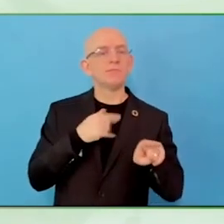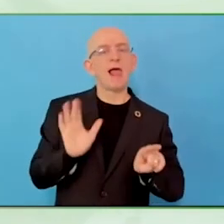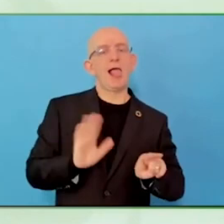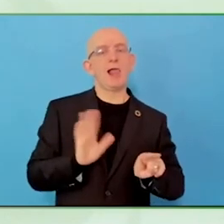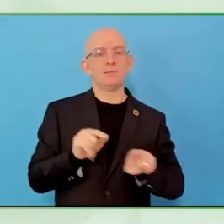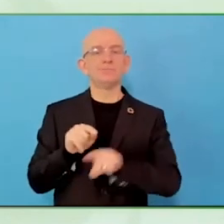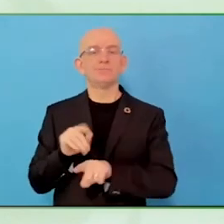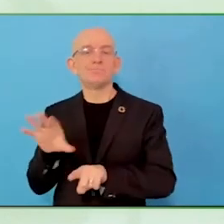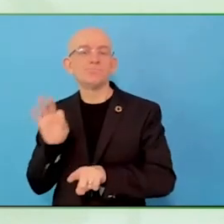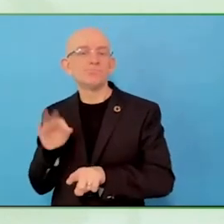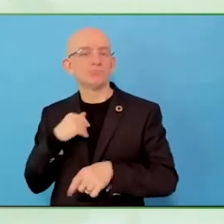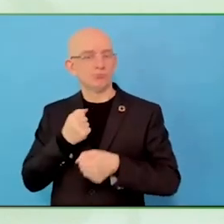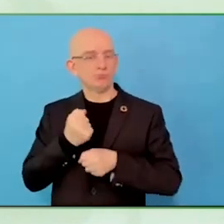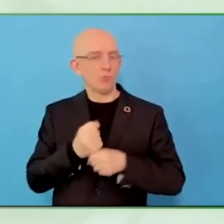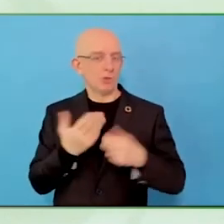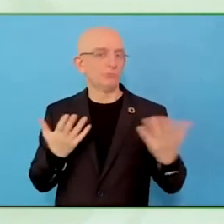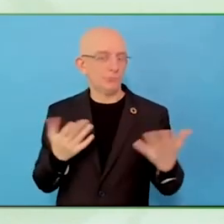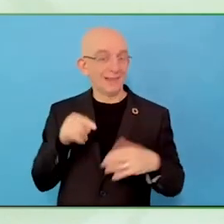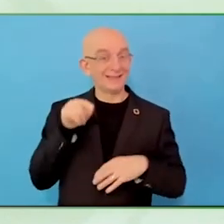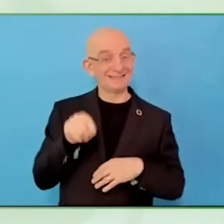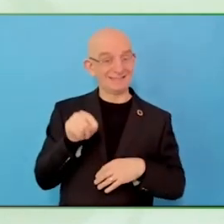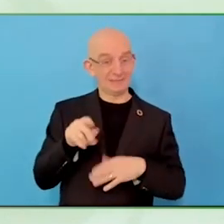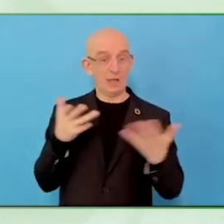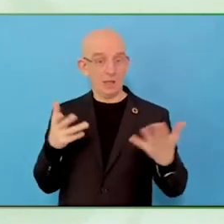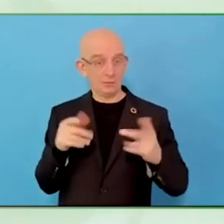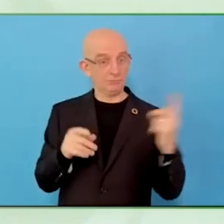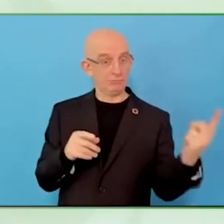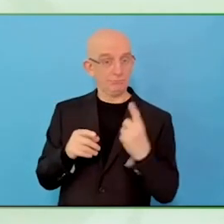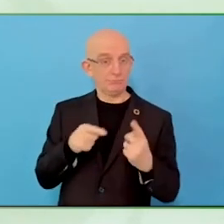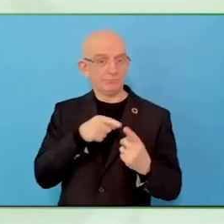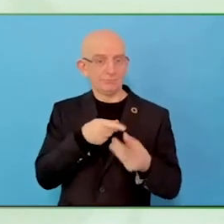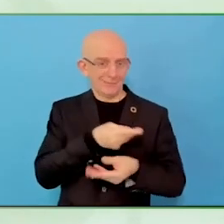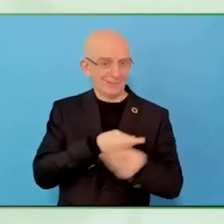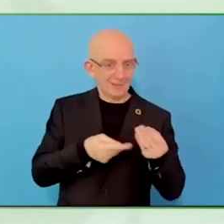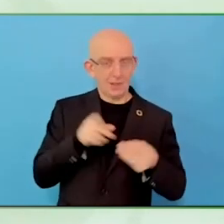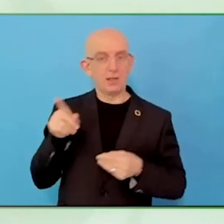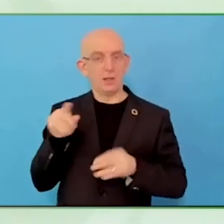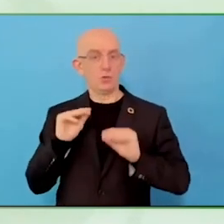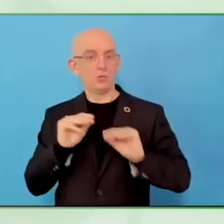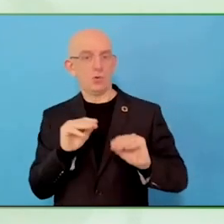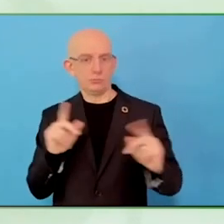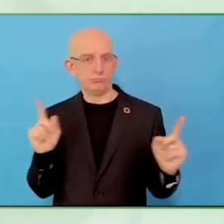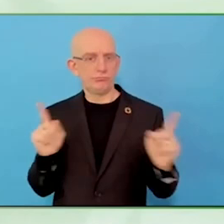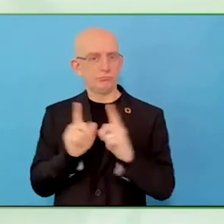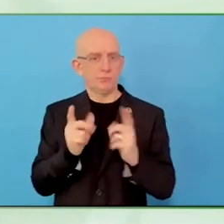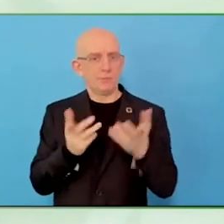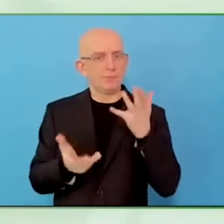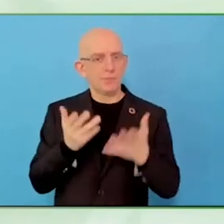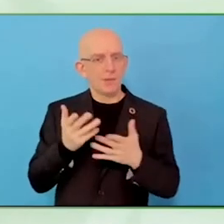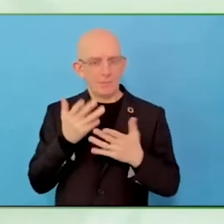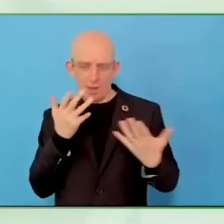The coaches have questions like he is not doing his chores I give him. He is not up on time.